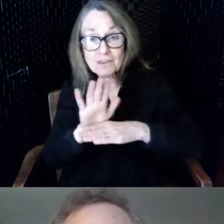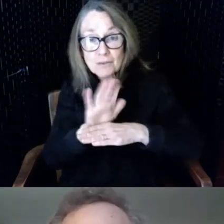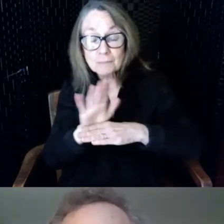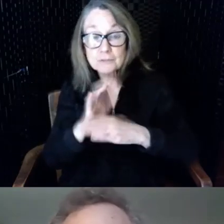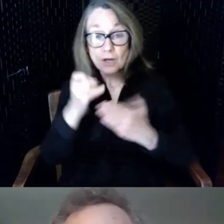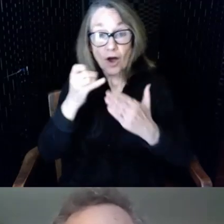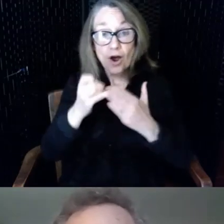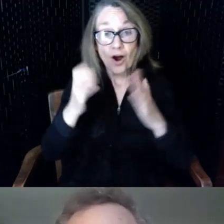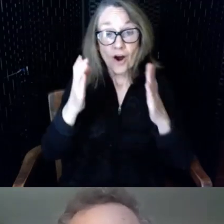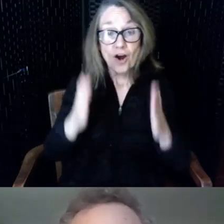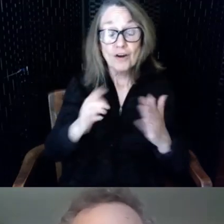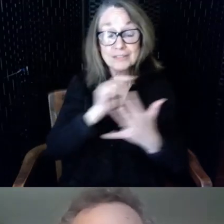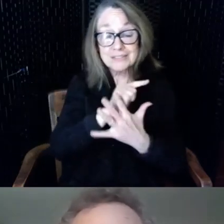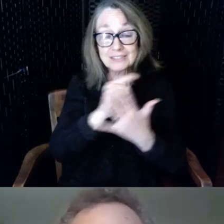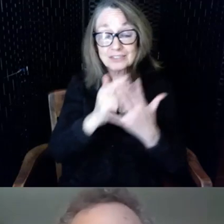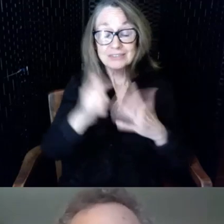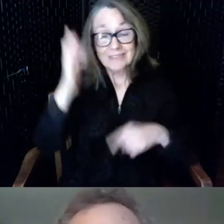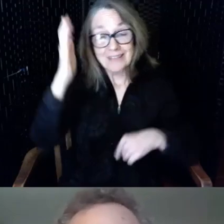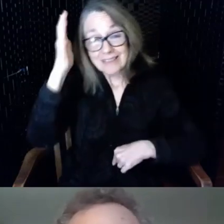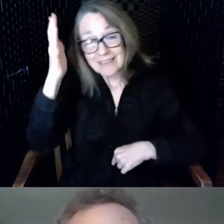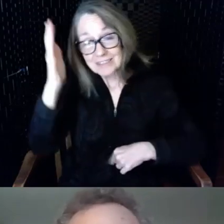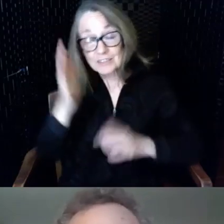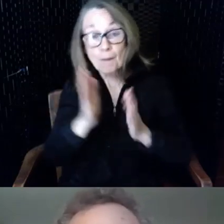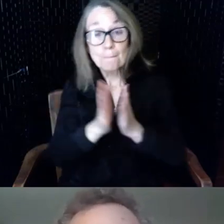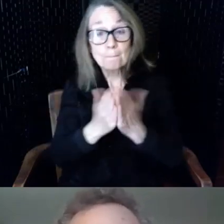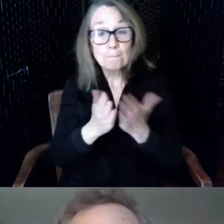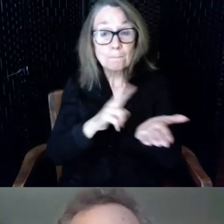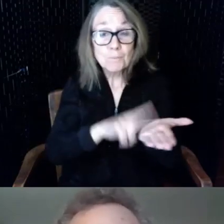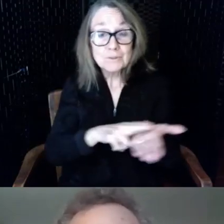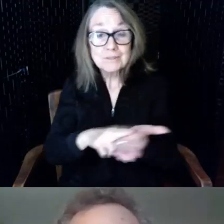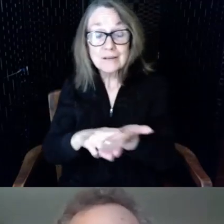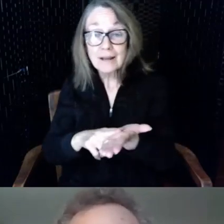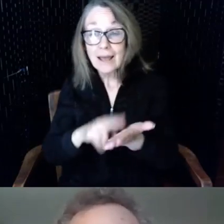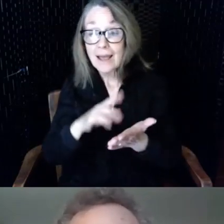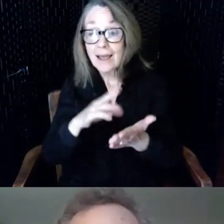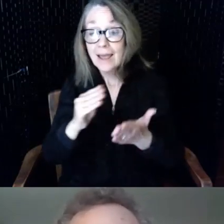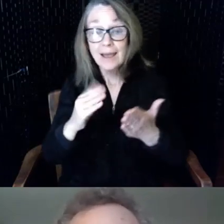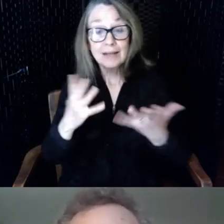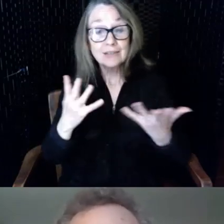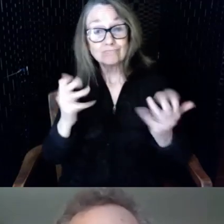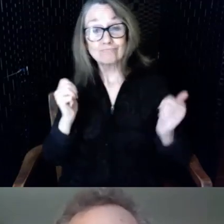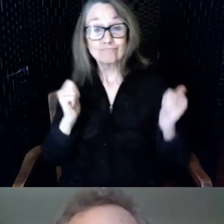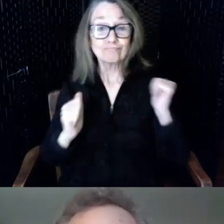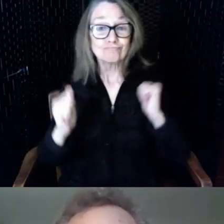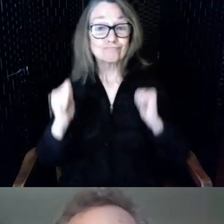lectures book signings and finally entertainment and recreational programs